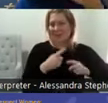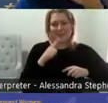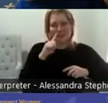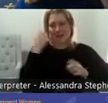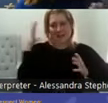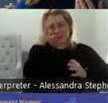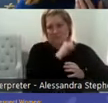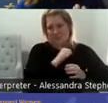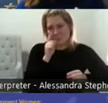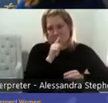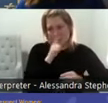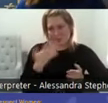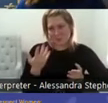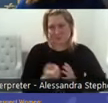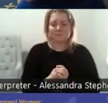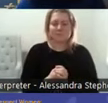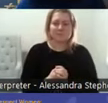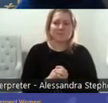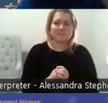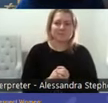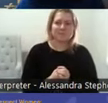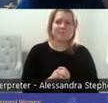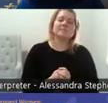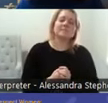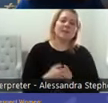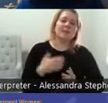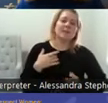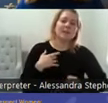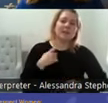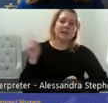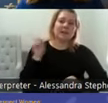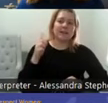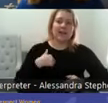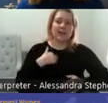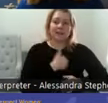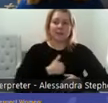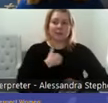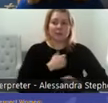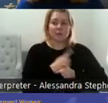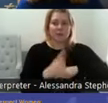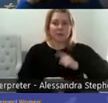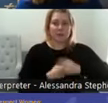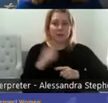The joy that I get to talk to and and think about today is to do the sex ed that maybe